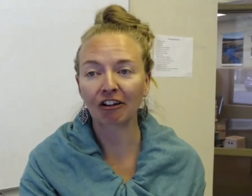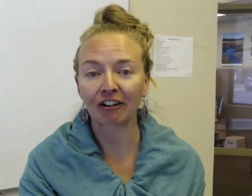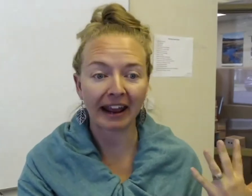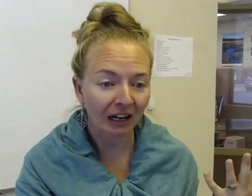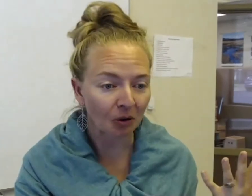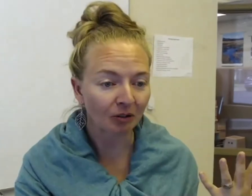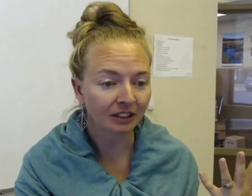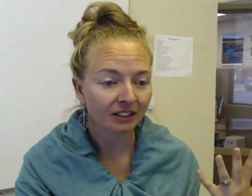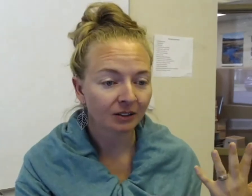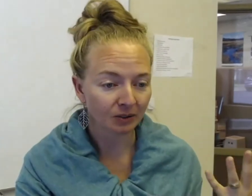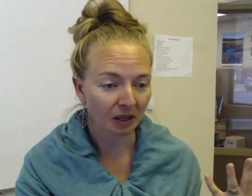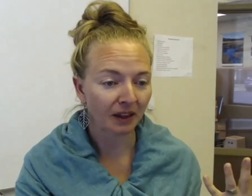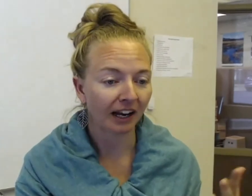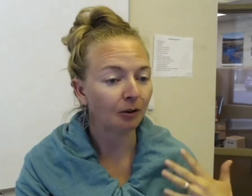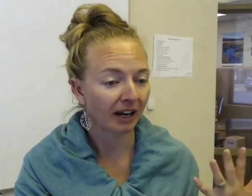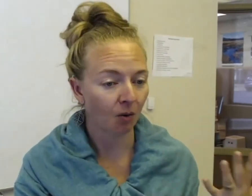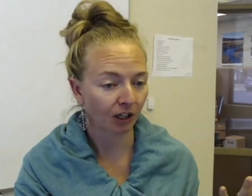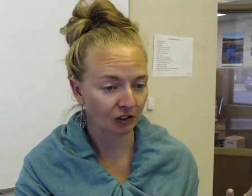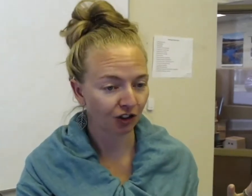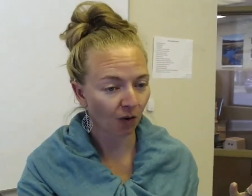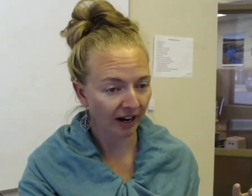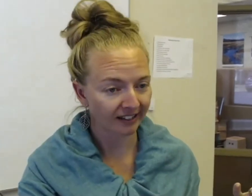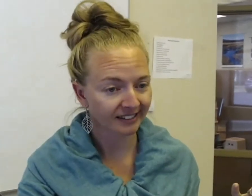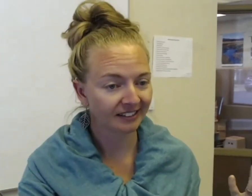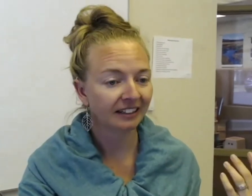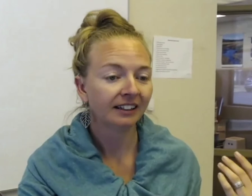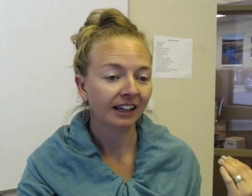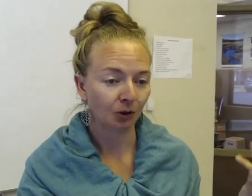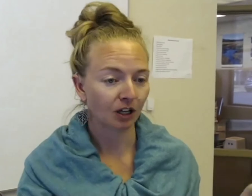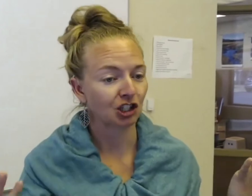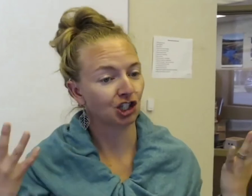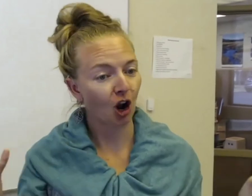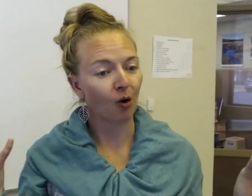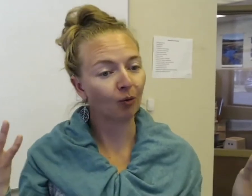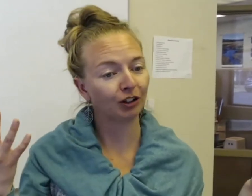an animal or something, and you may not want to use your voice. You want to show your